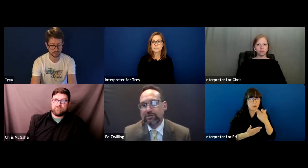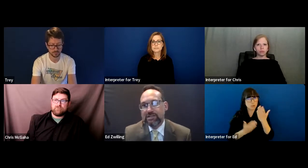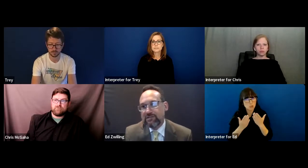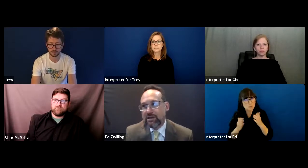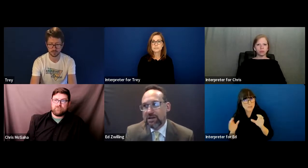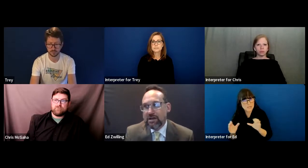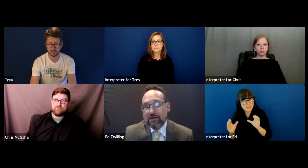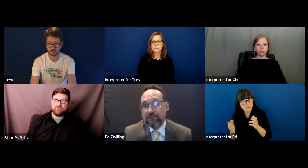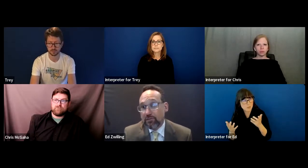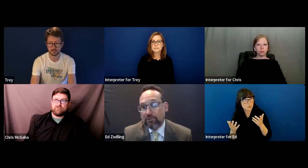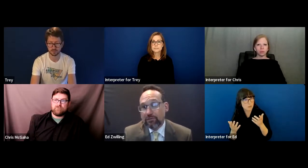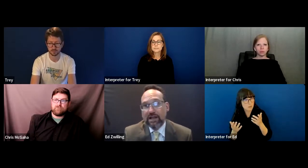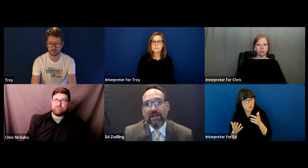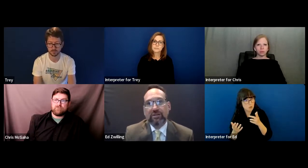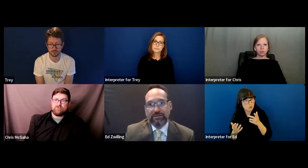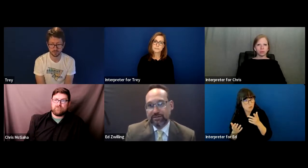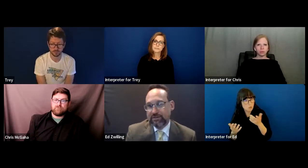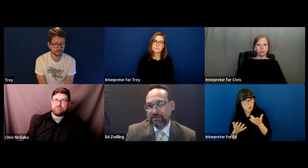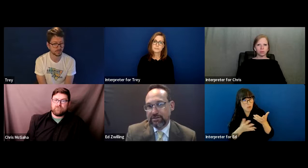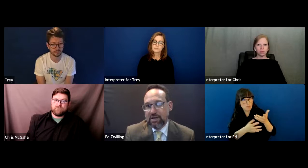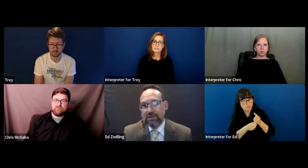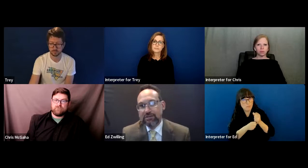receiving federal financial assistance.